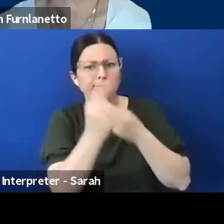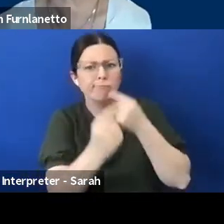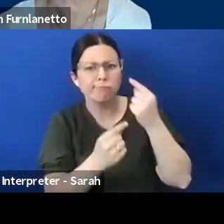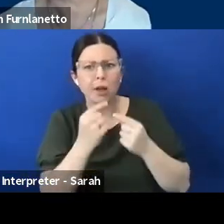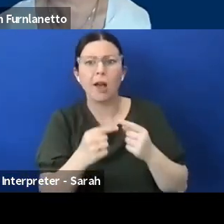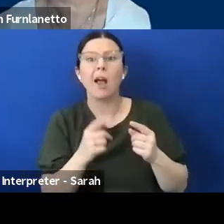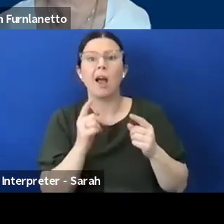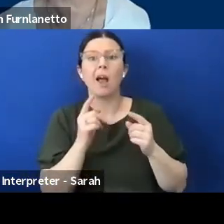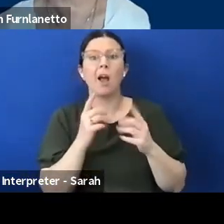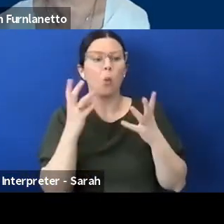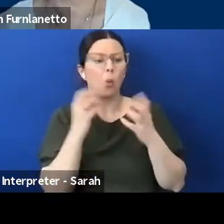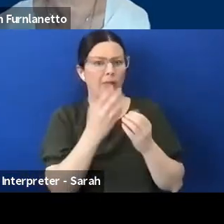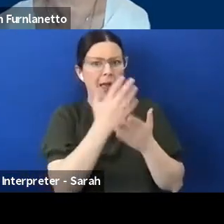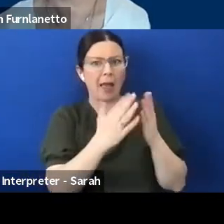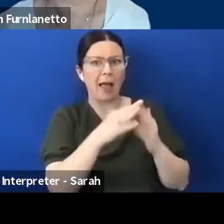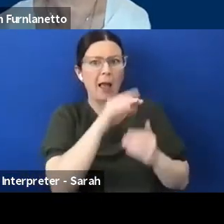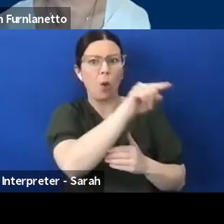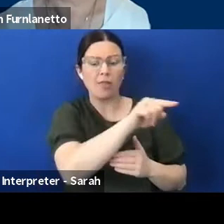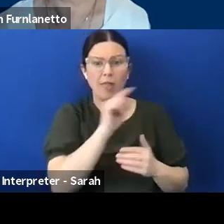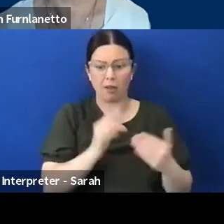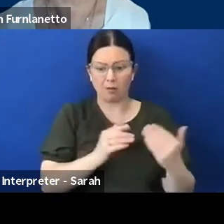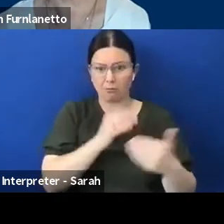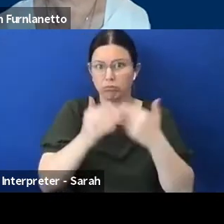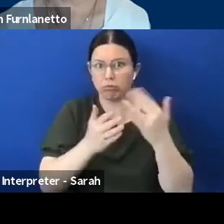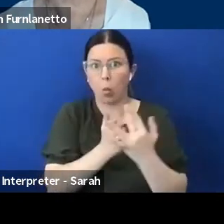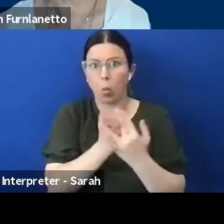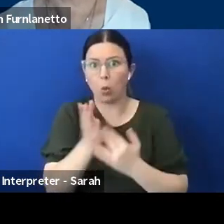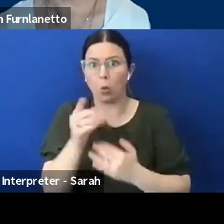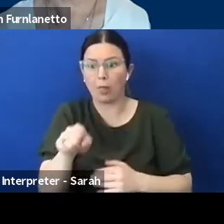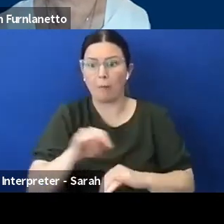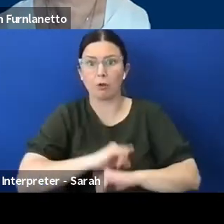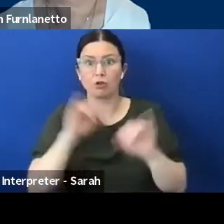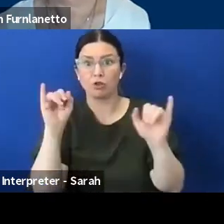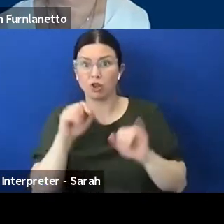process should begin to look like and feel like, even though it's a highly stressed environment.